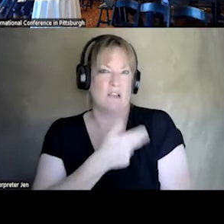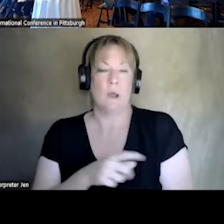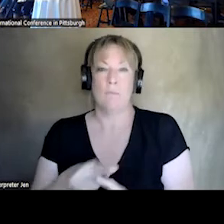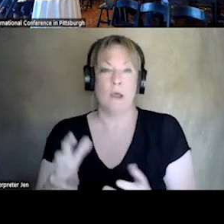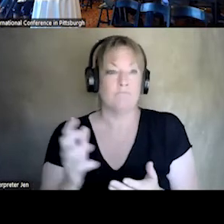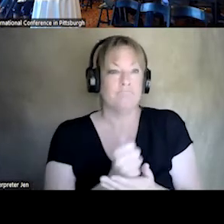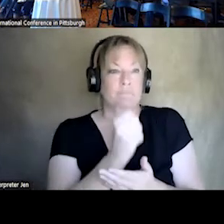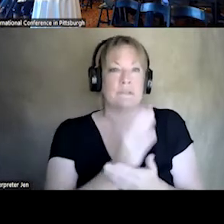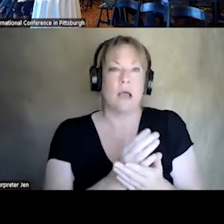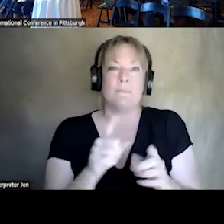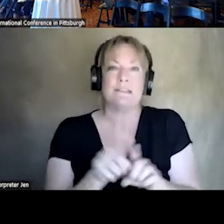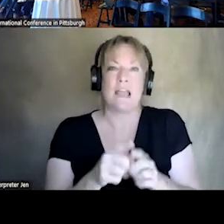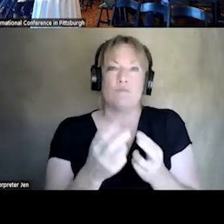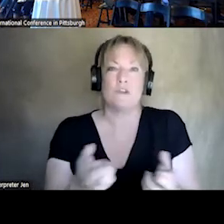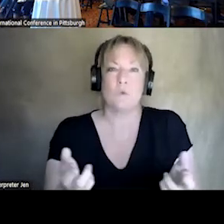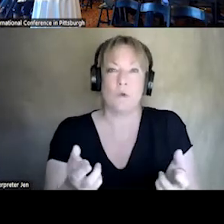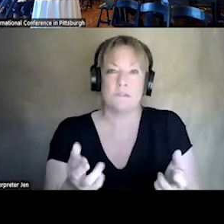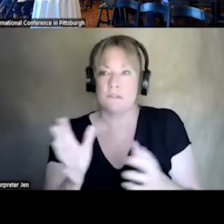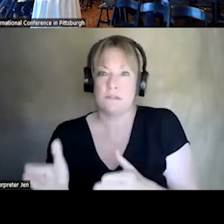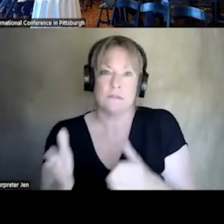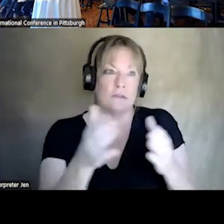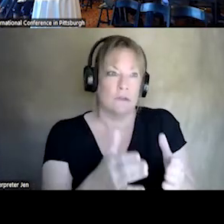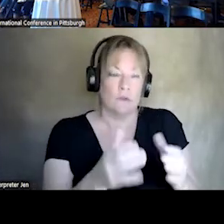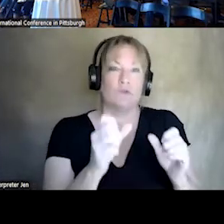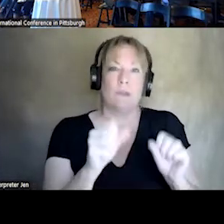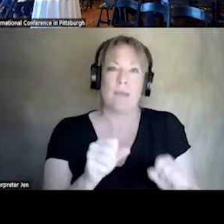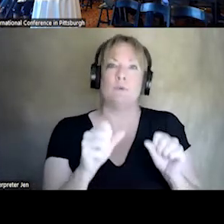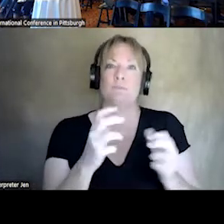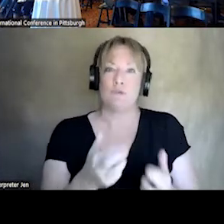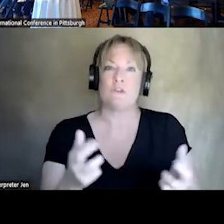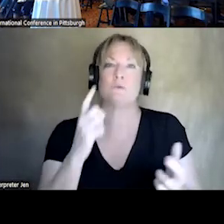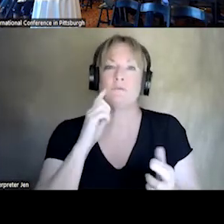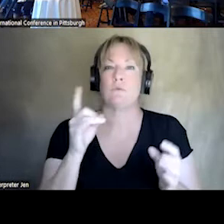SAME RESORES TO TURN AND BE RESOURCE FOR CRISIS RESPONSE AS WELL WHERE THERE ISN'T A MOBILE